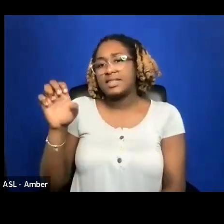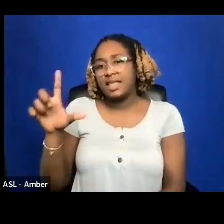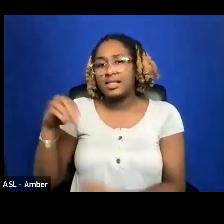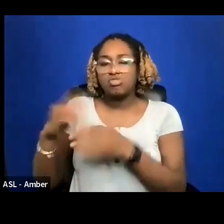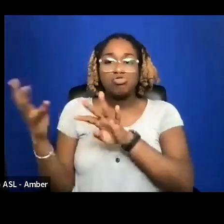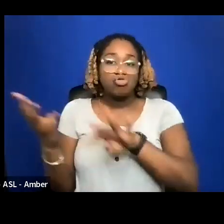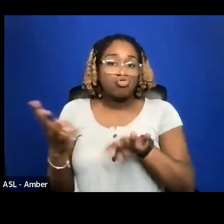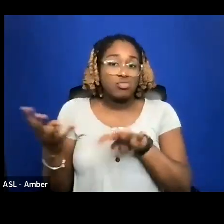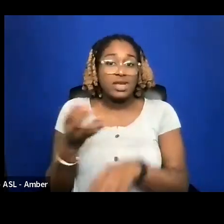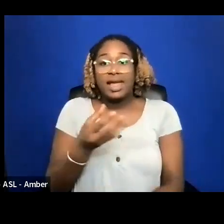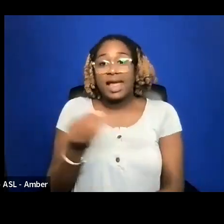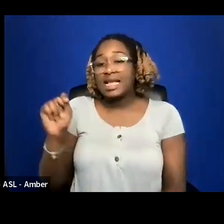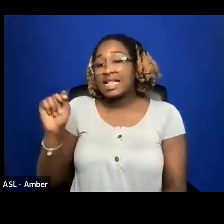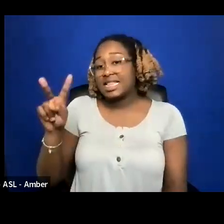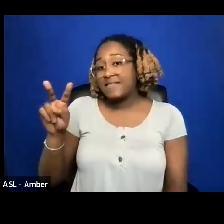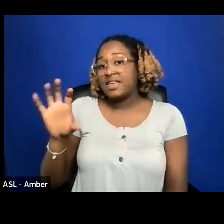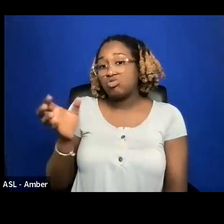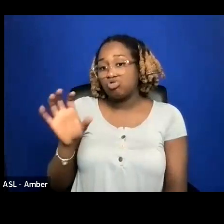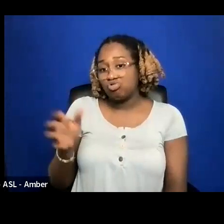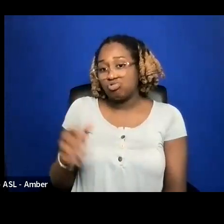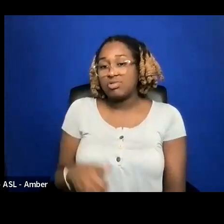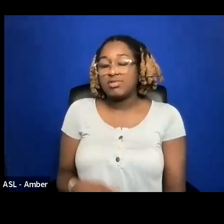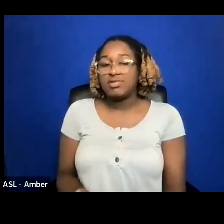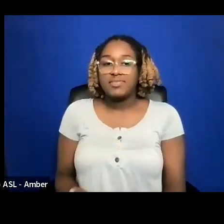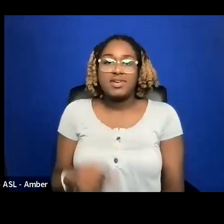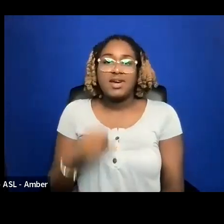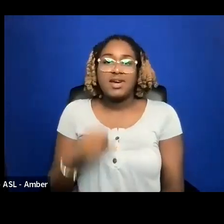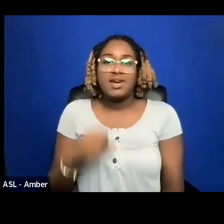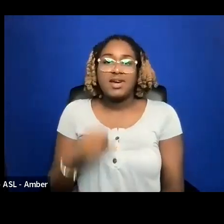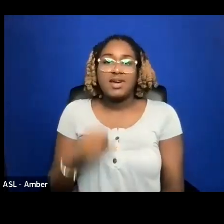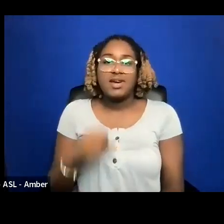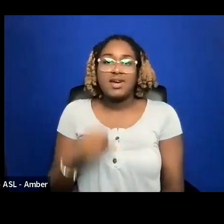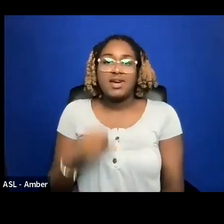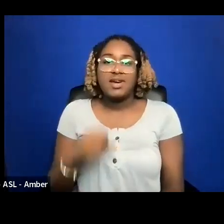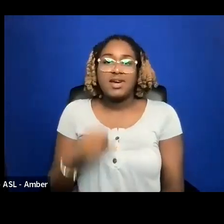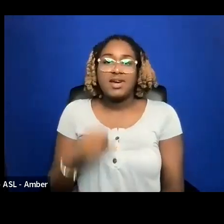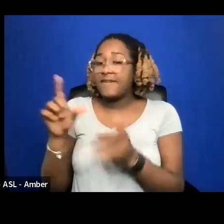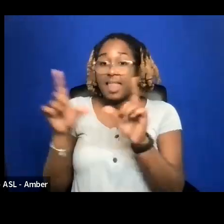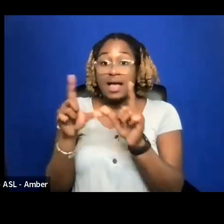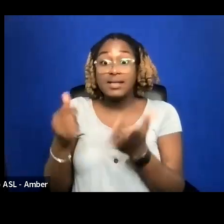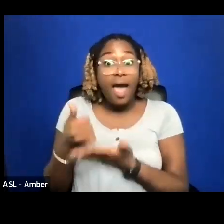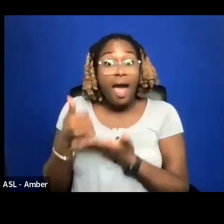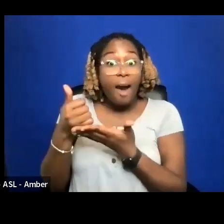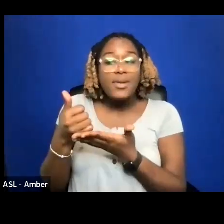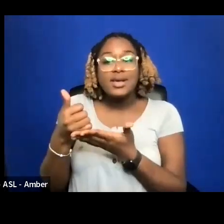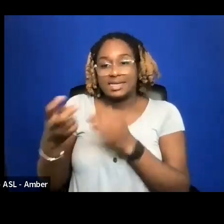NONEXCLUSIVE LICENSING HELPS BECAUSE IT SAVES THEM MONEY BECAUSE IT COST THEM LESS TO PAY FOR YOUR